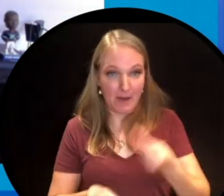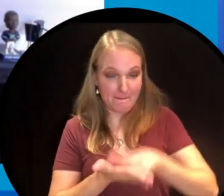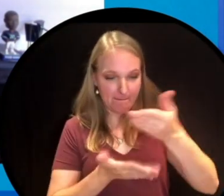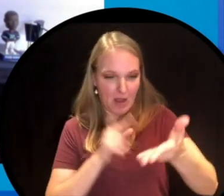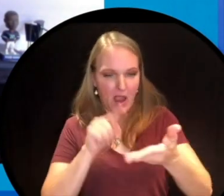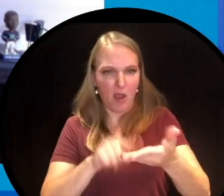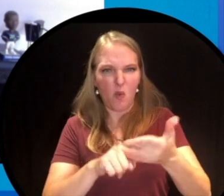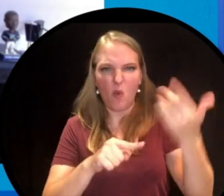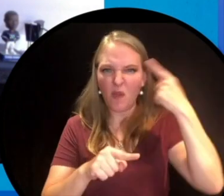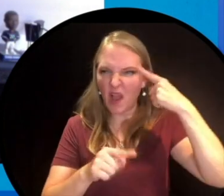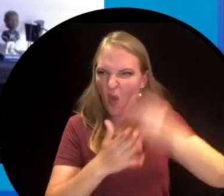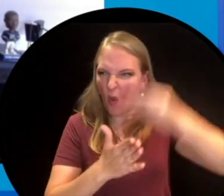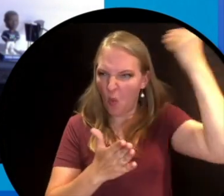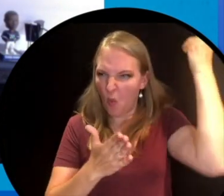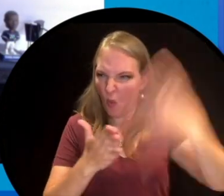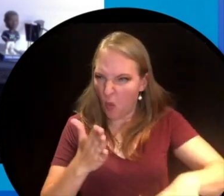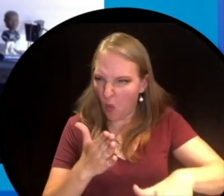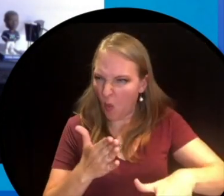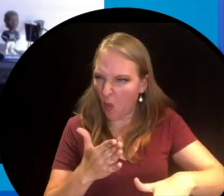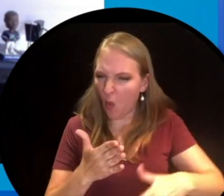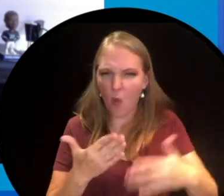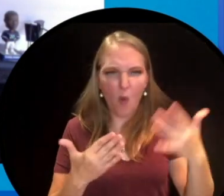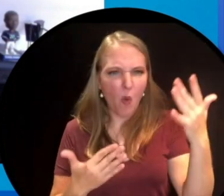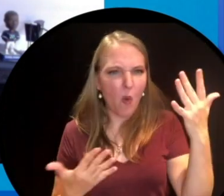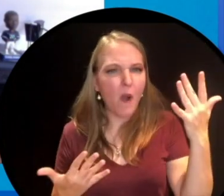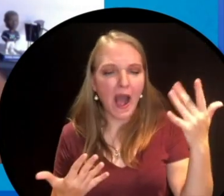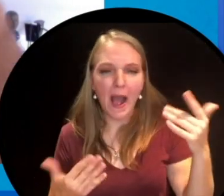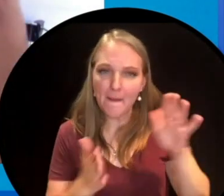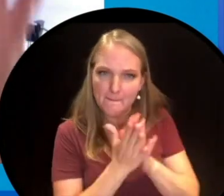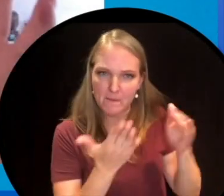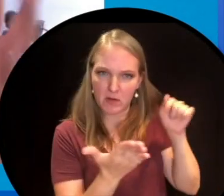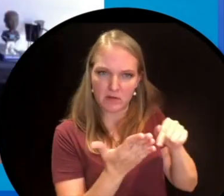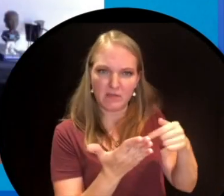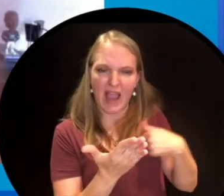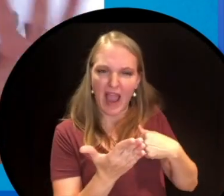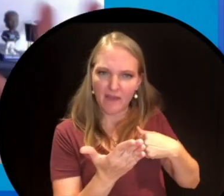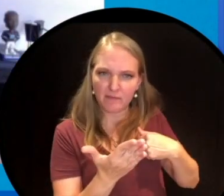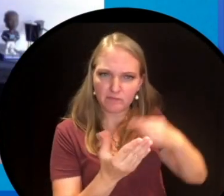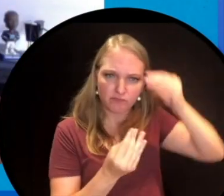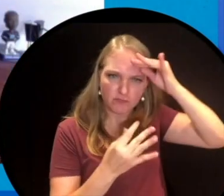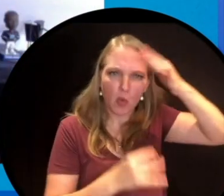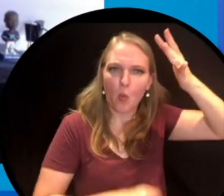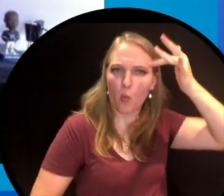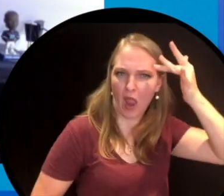buy when we grab those the price might be huge, and there are lots of reasons for that that we go